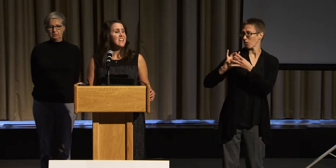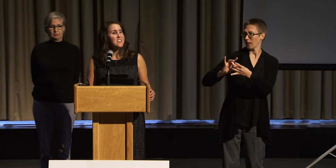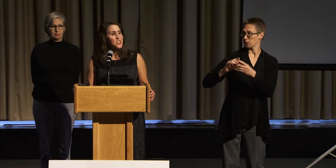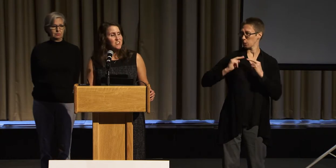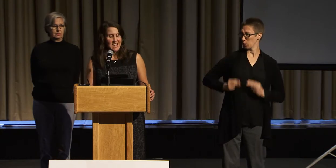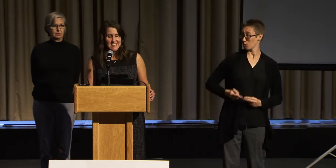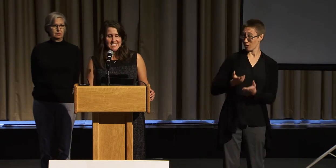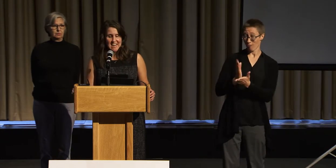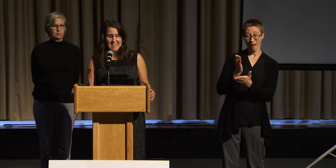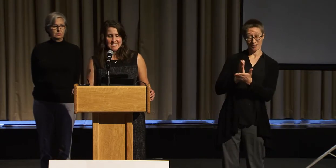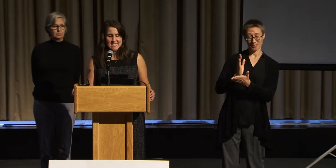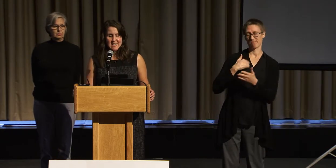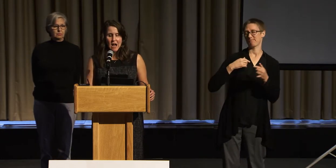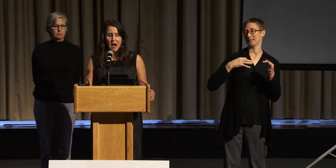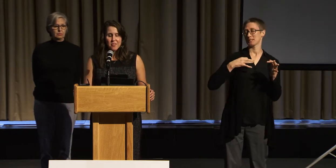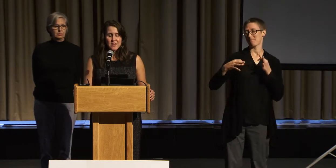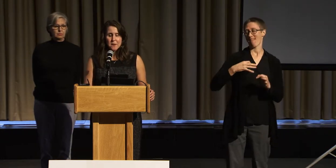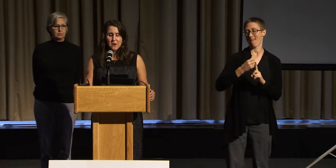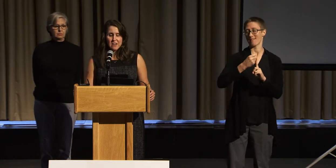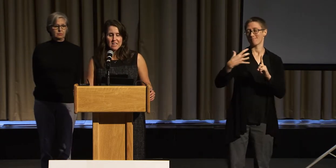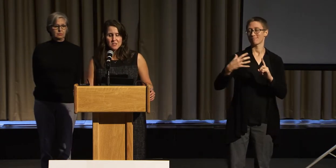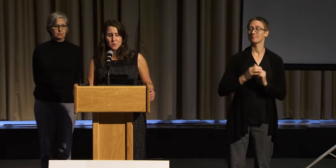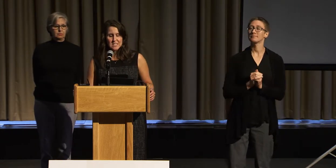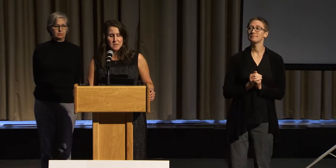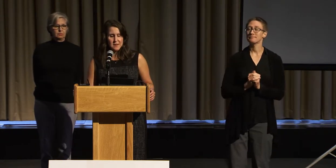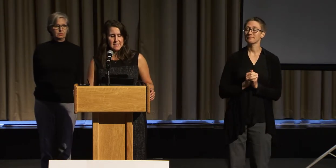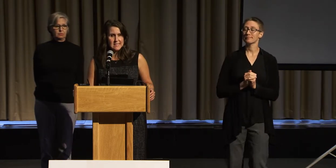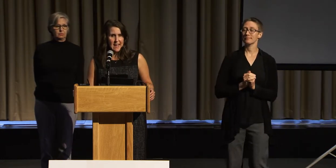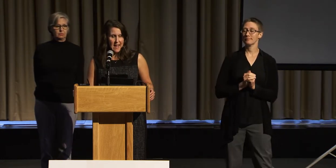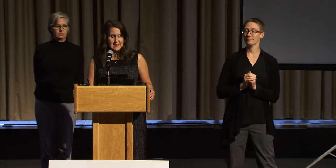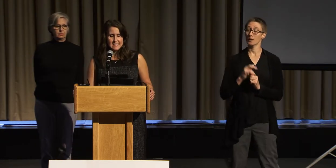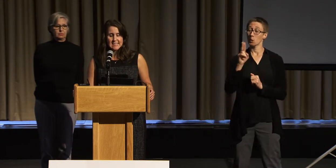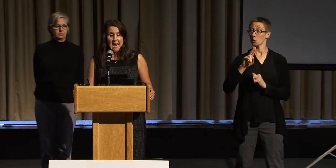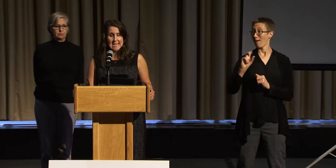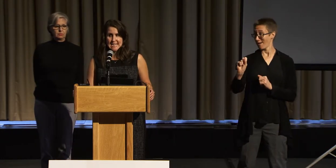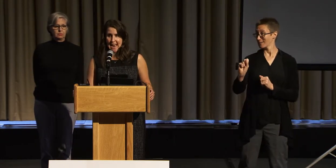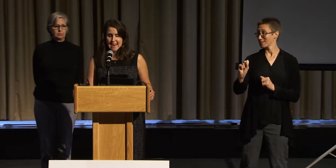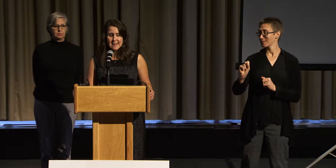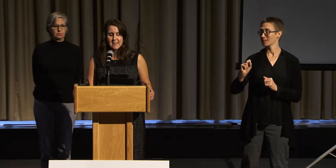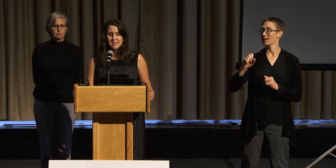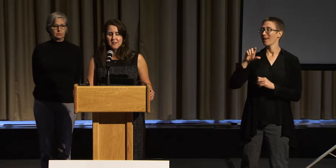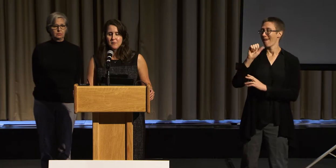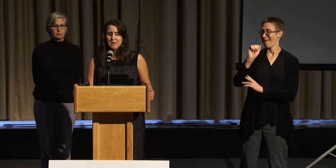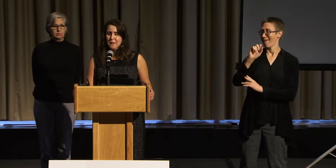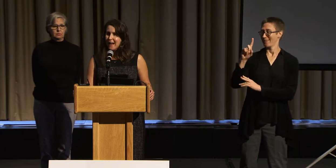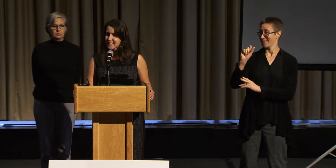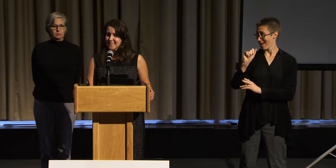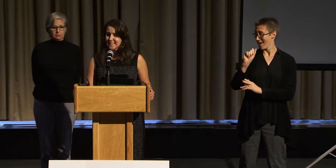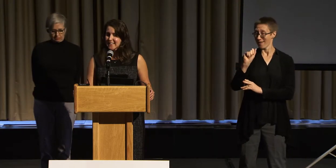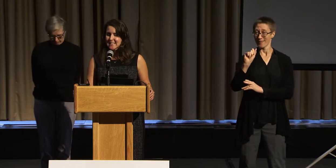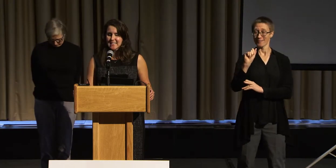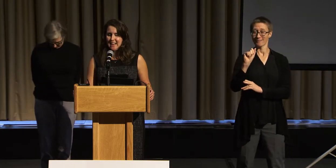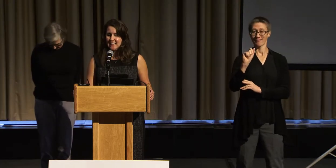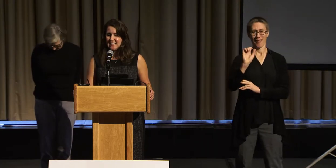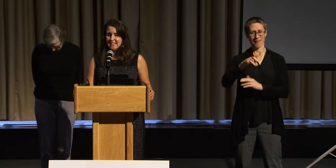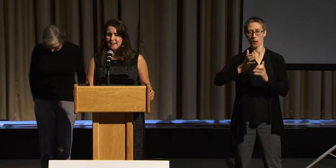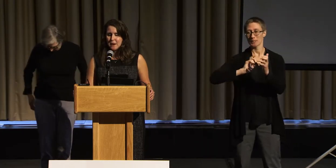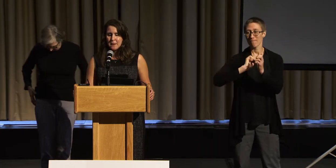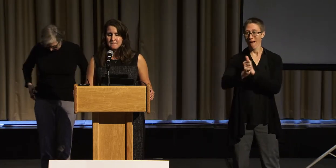In the United States, the Americans with Disabilities Act, ADA, was passed in 1990,